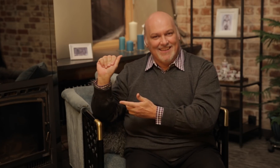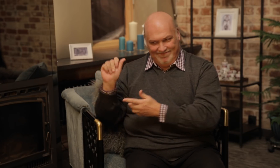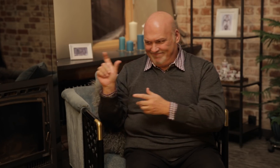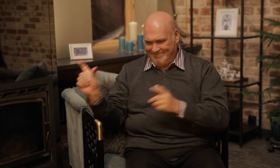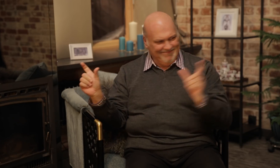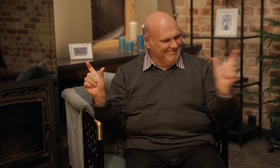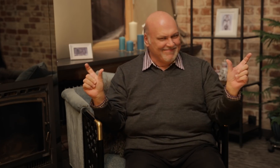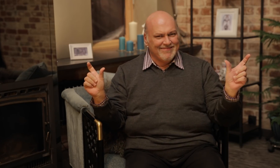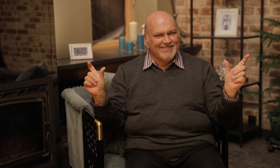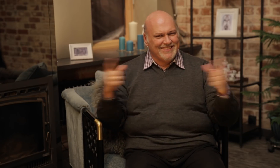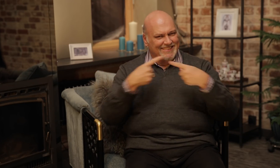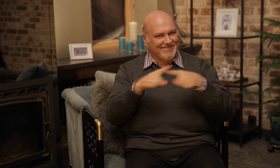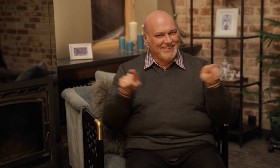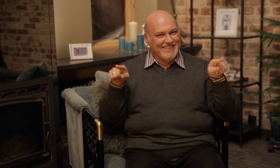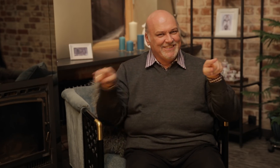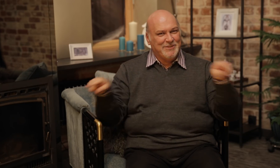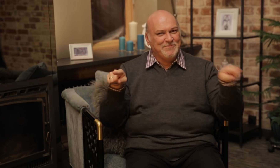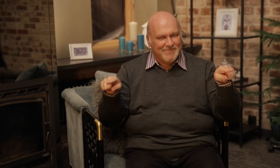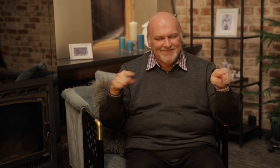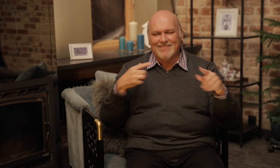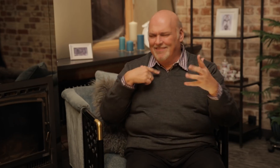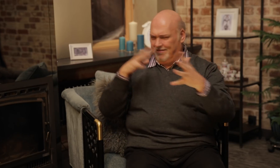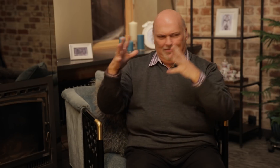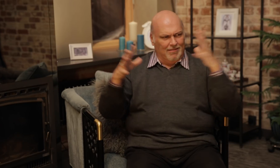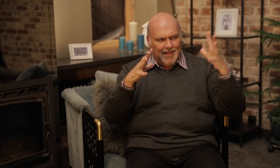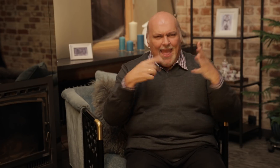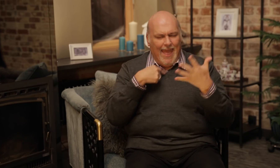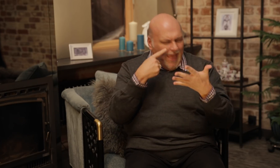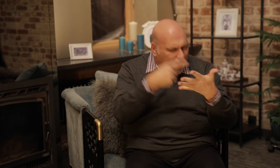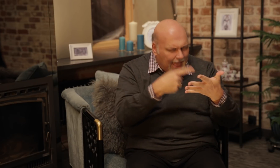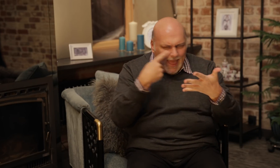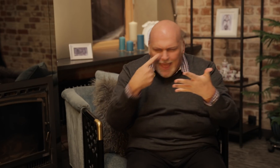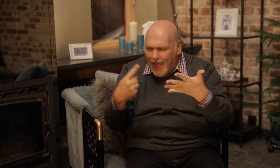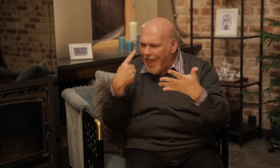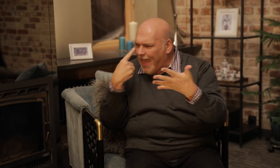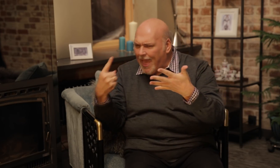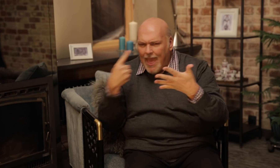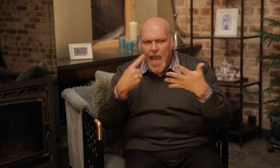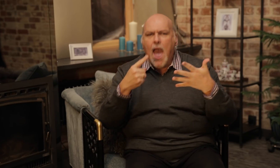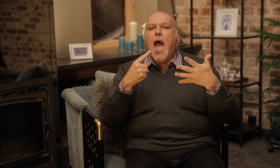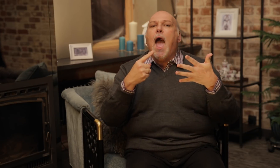It's interesting the difference for men and women. At first, I was confused, but now I understand.